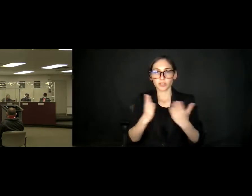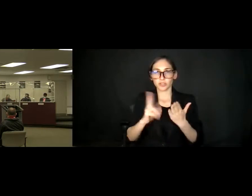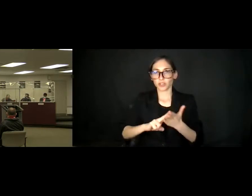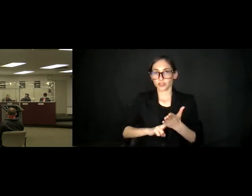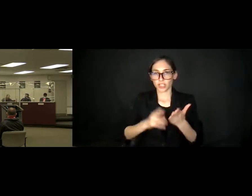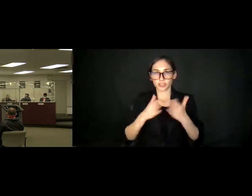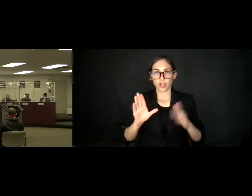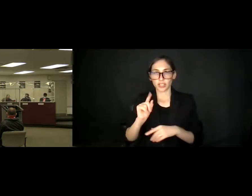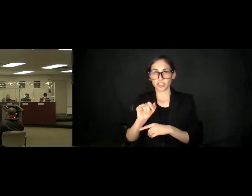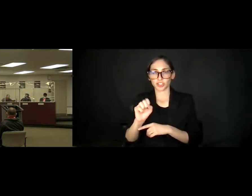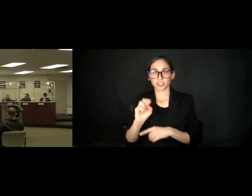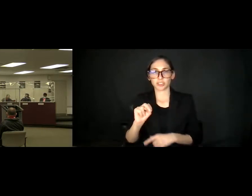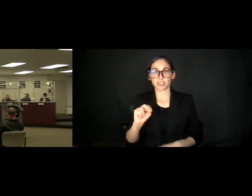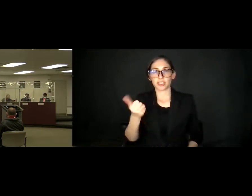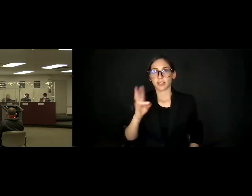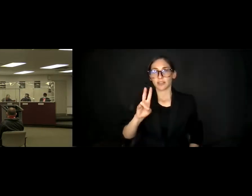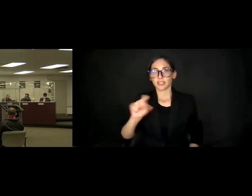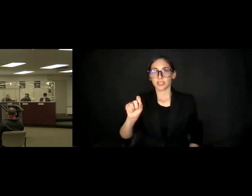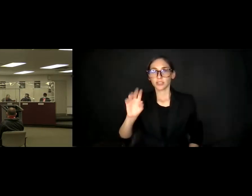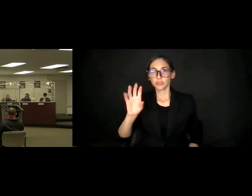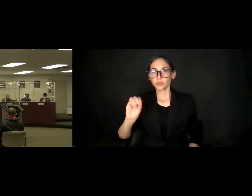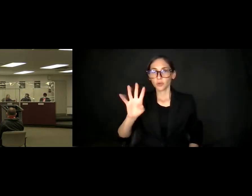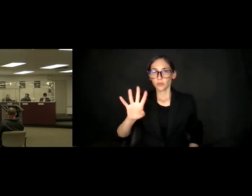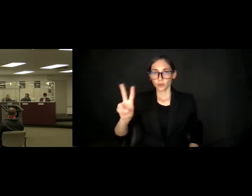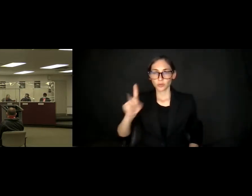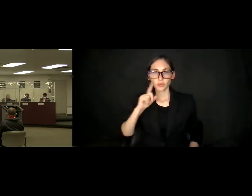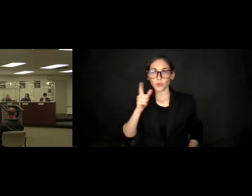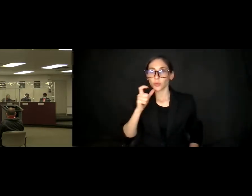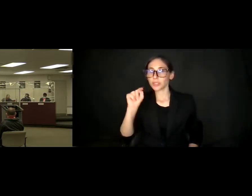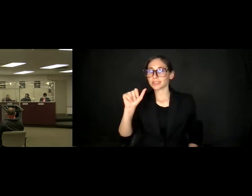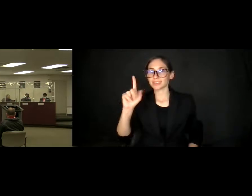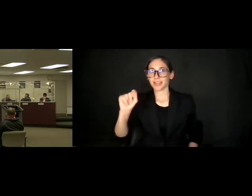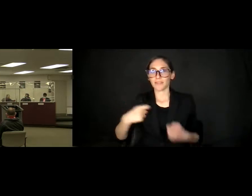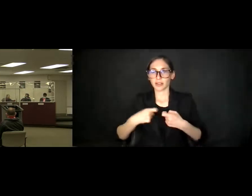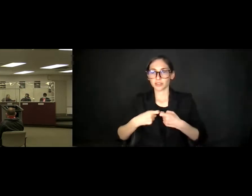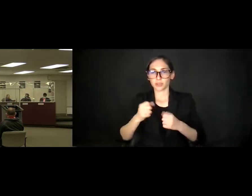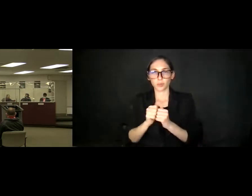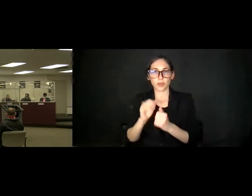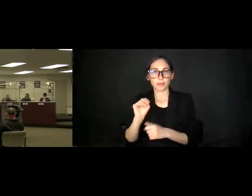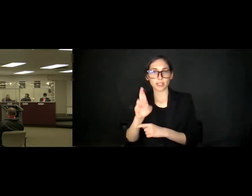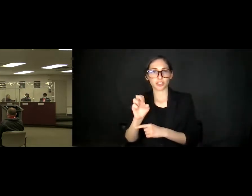(17-042) for Taft Electric with Measure AV Funds. May I hear a motion? So move. Okay.